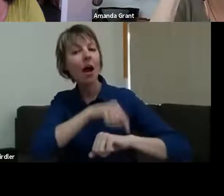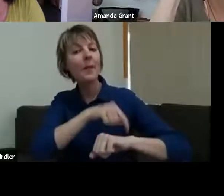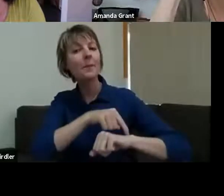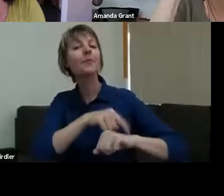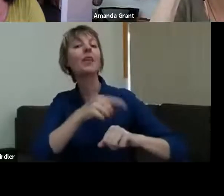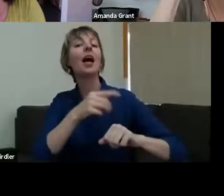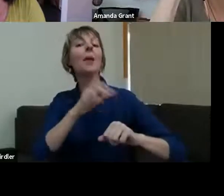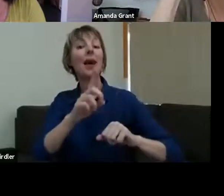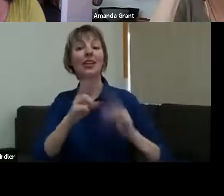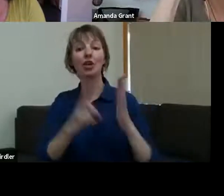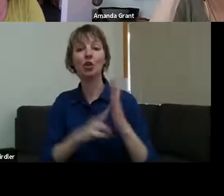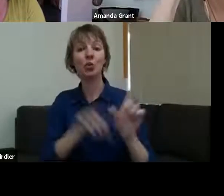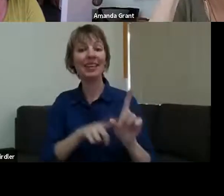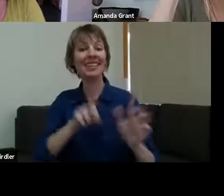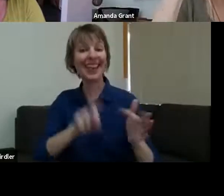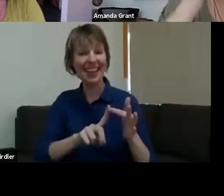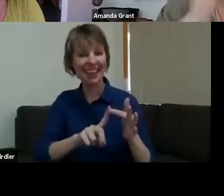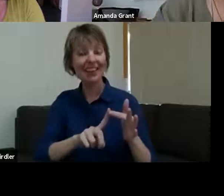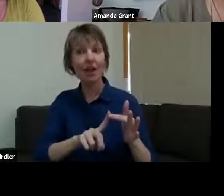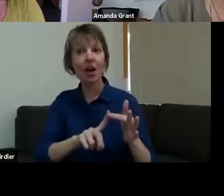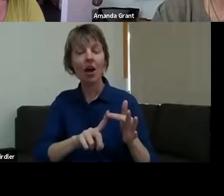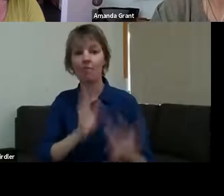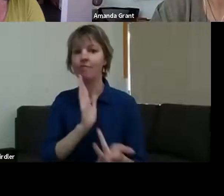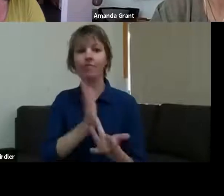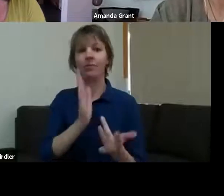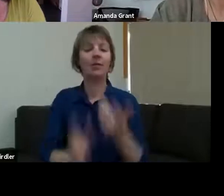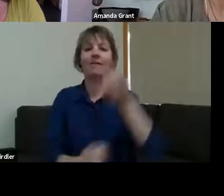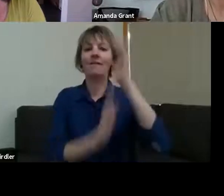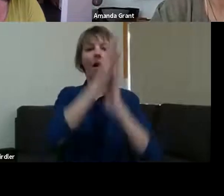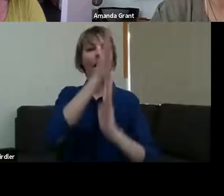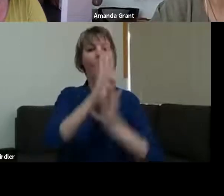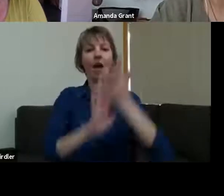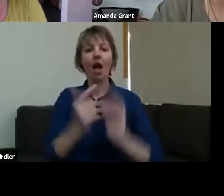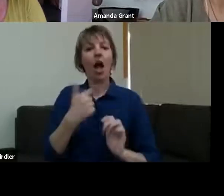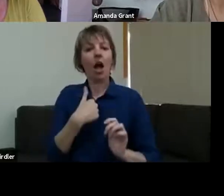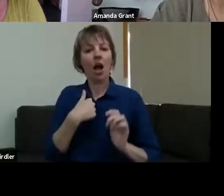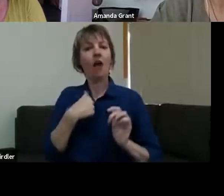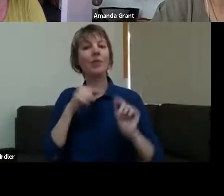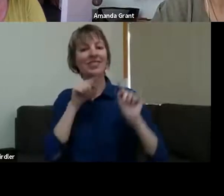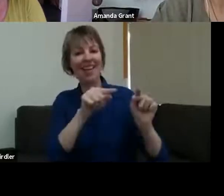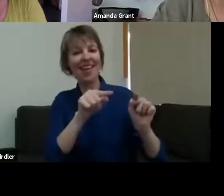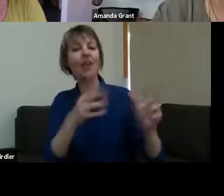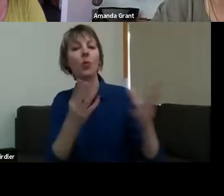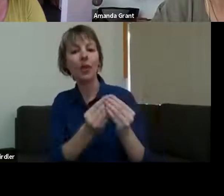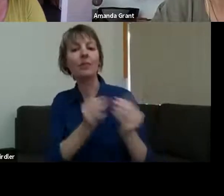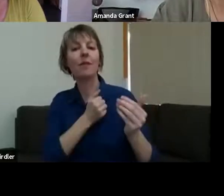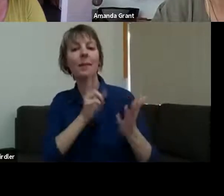And so my folks and myself were there. We talk about a really